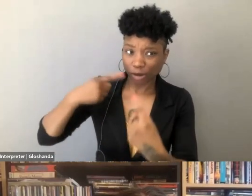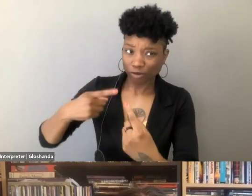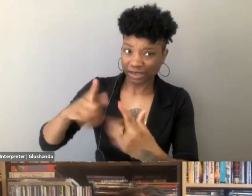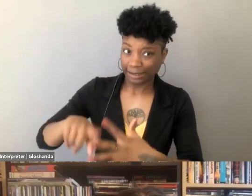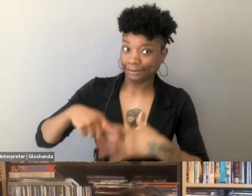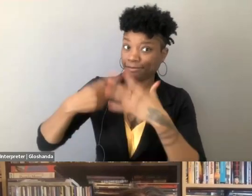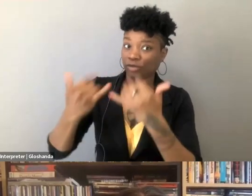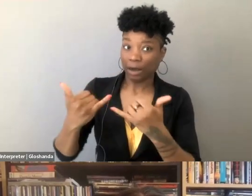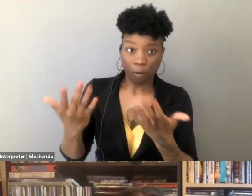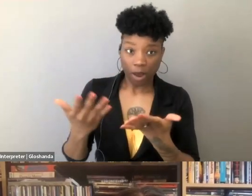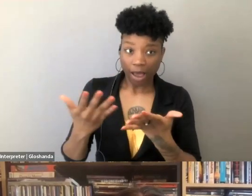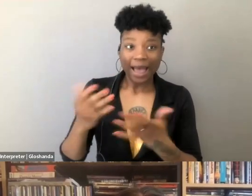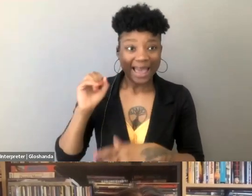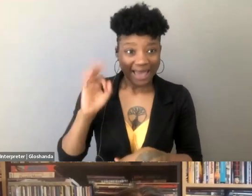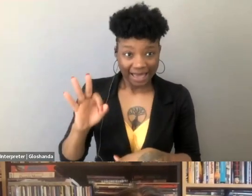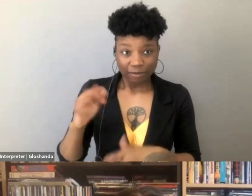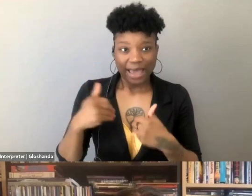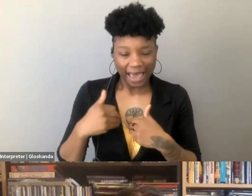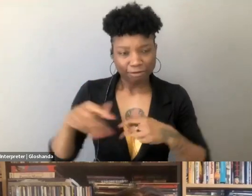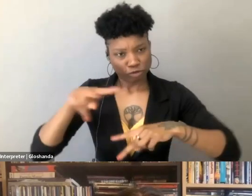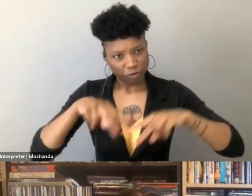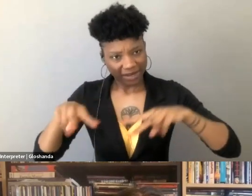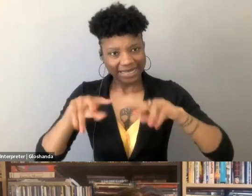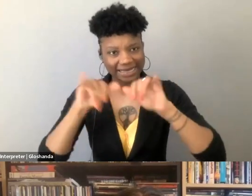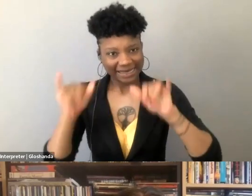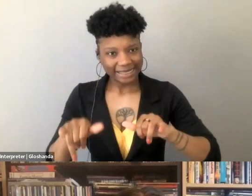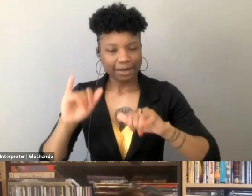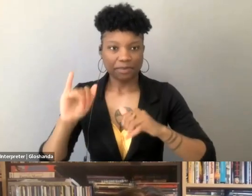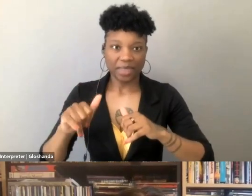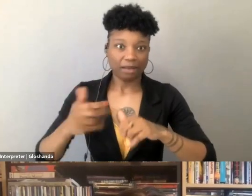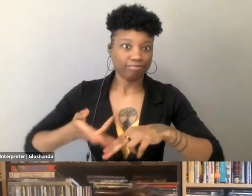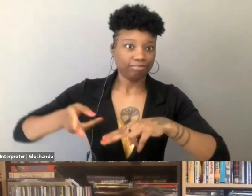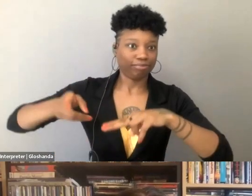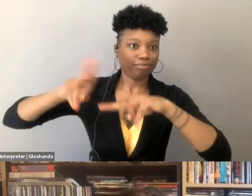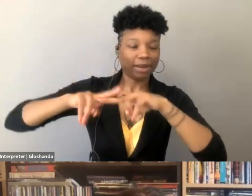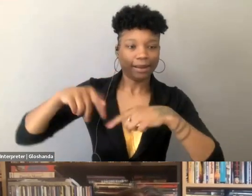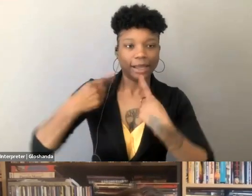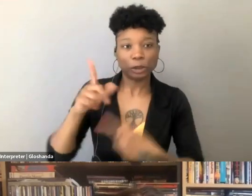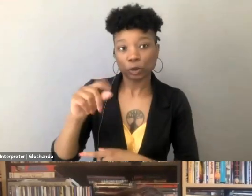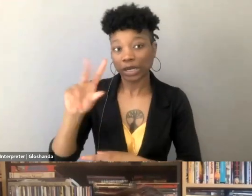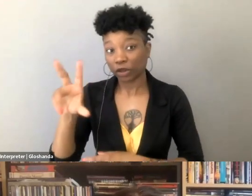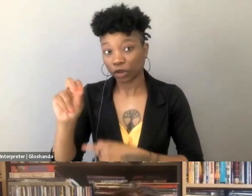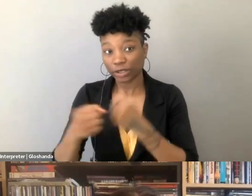you have all of the state surveillance system that has grown up in the last 20 or 30 years,